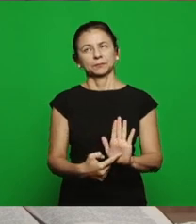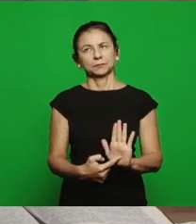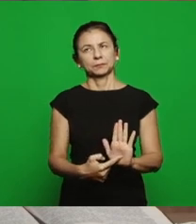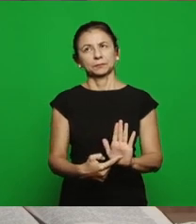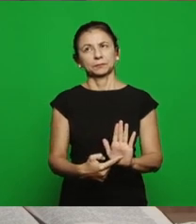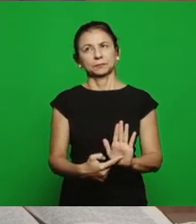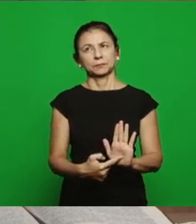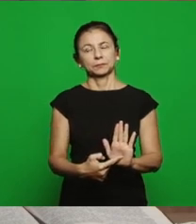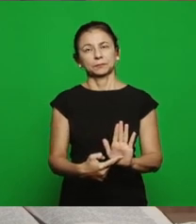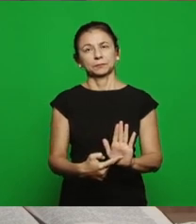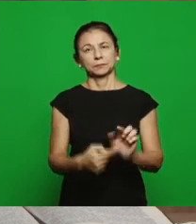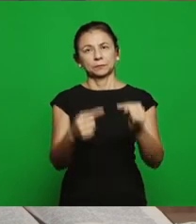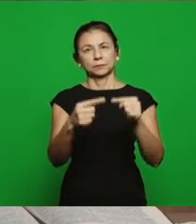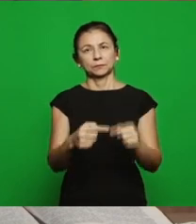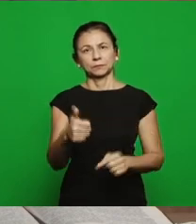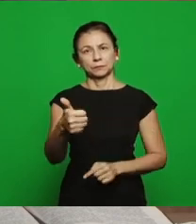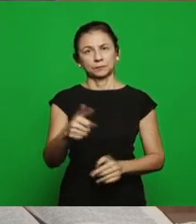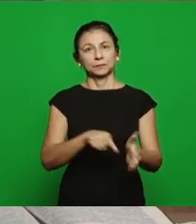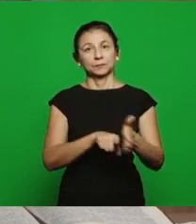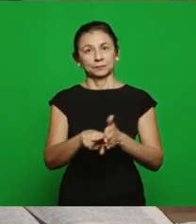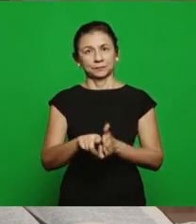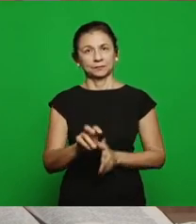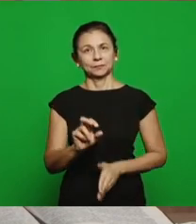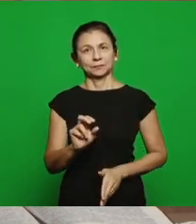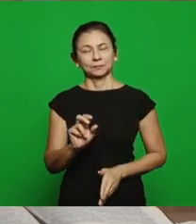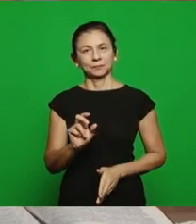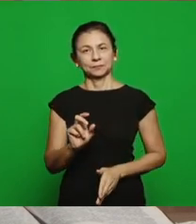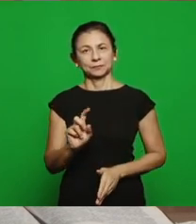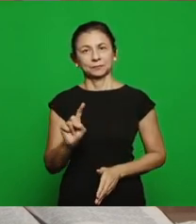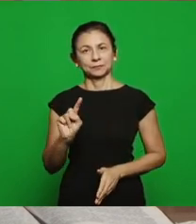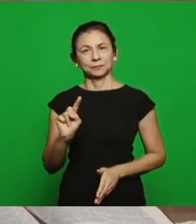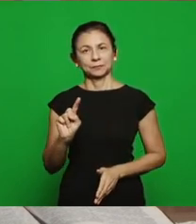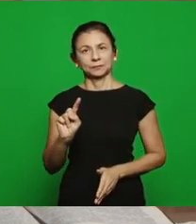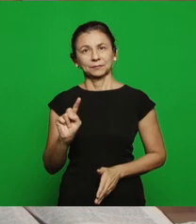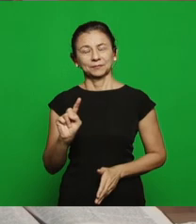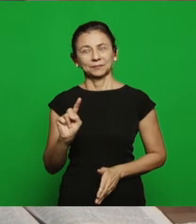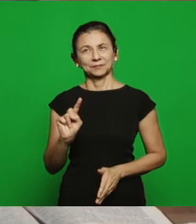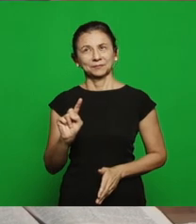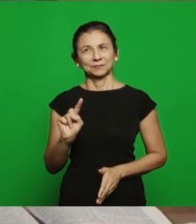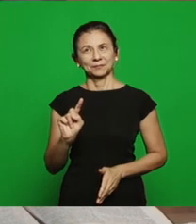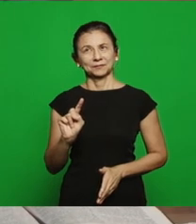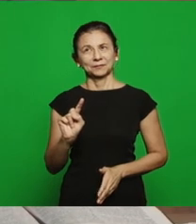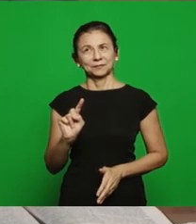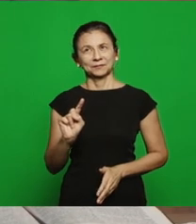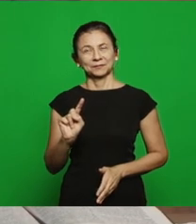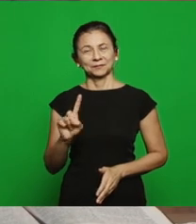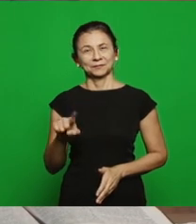first question and there’s also another aspect that